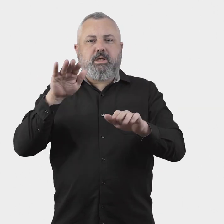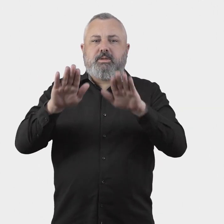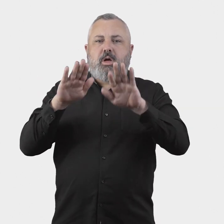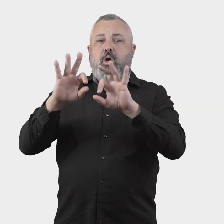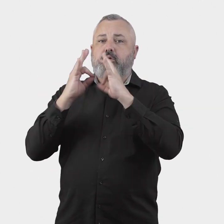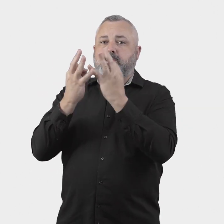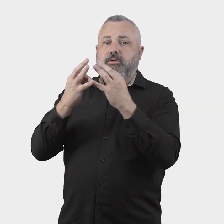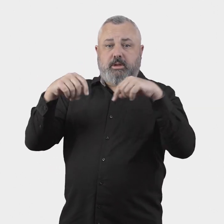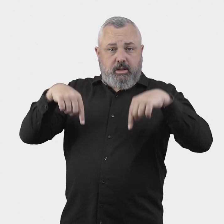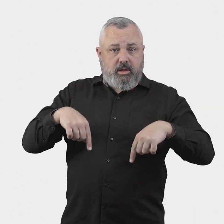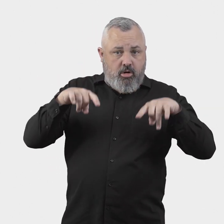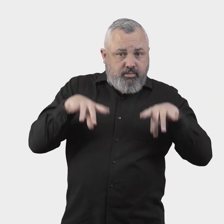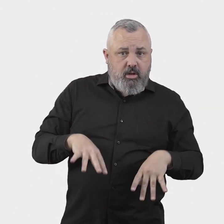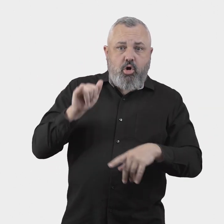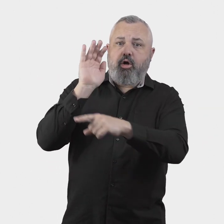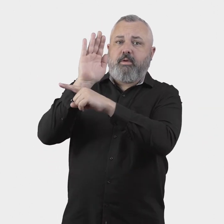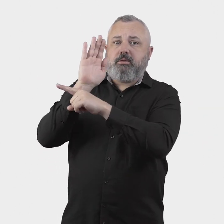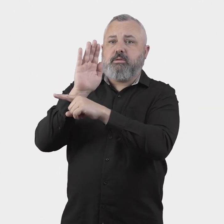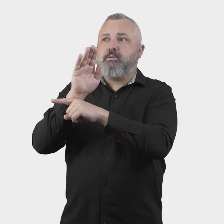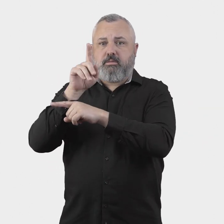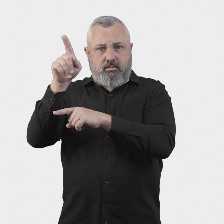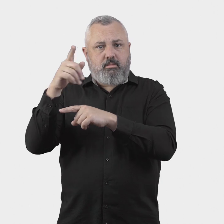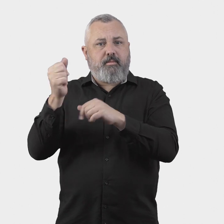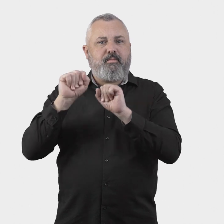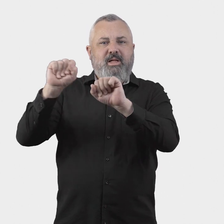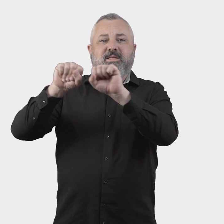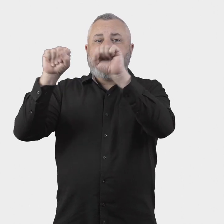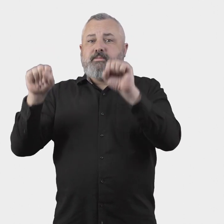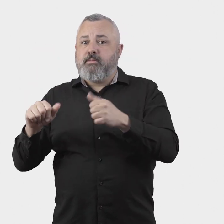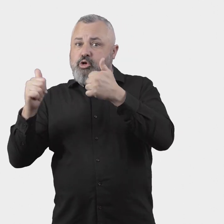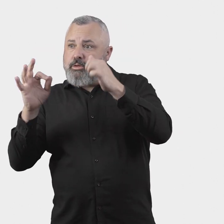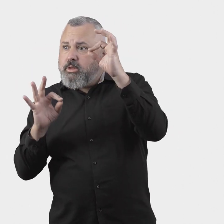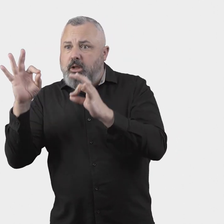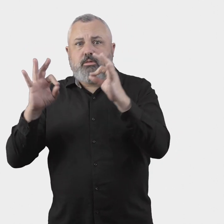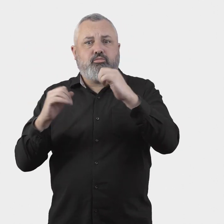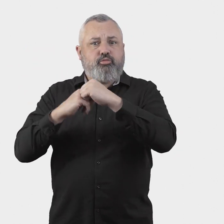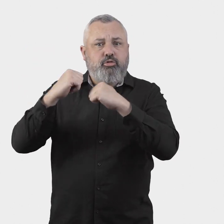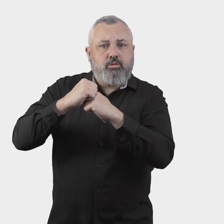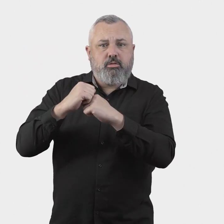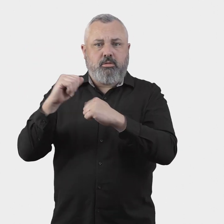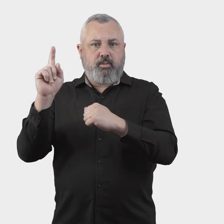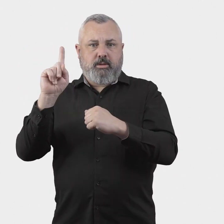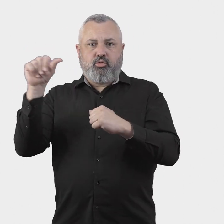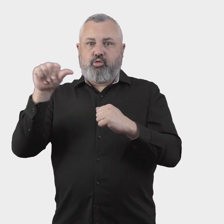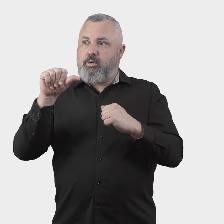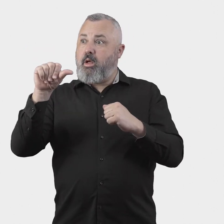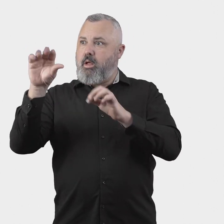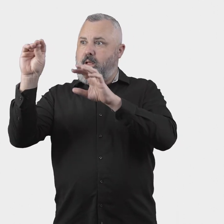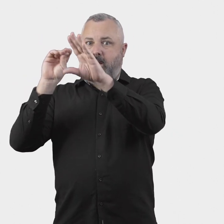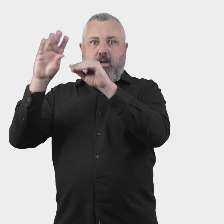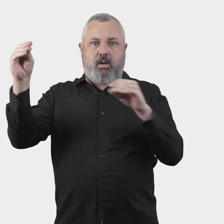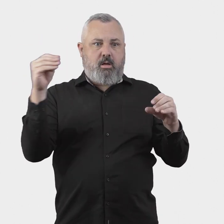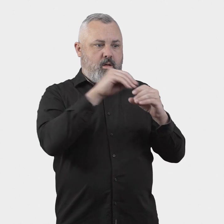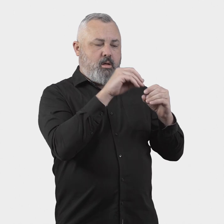similar bodies, in Australia and overseas, which should be considered in the design of the